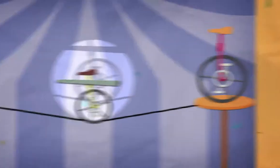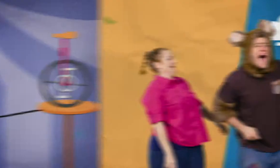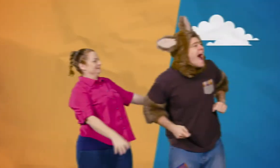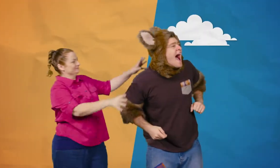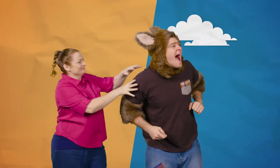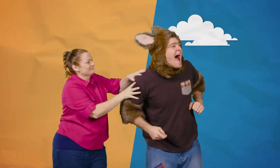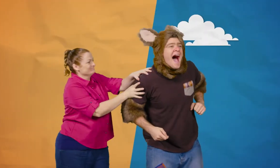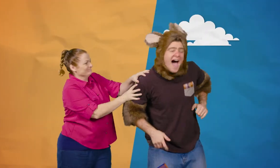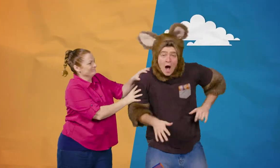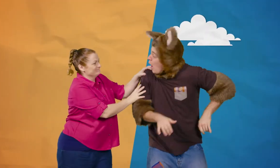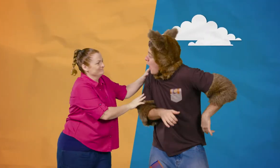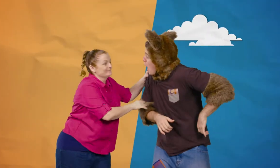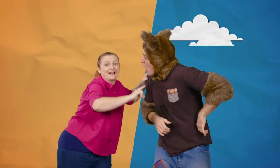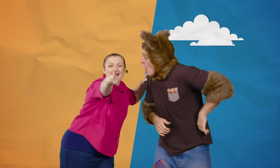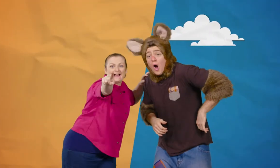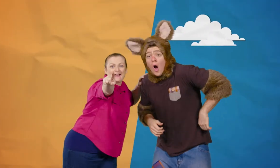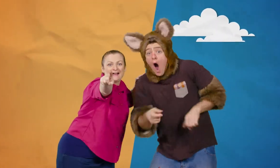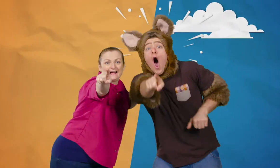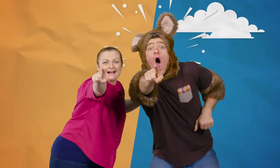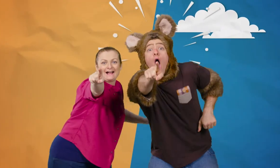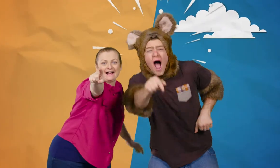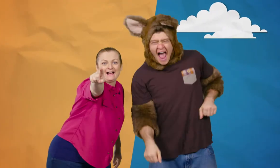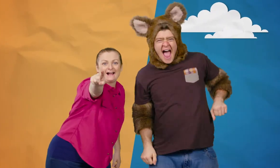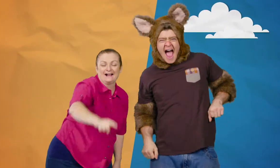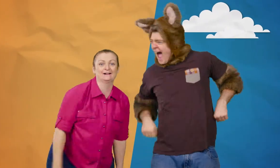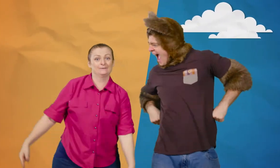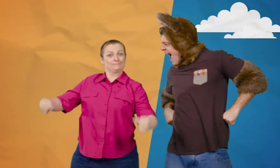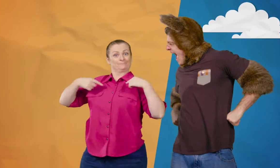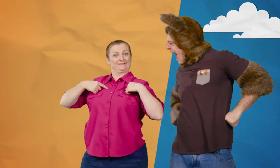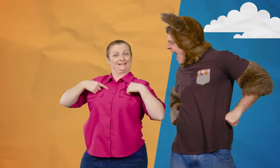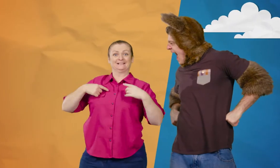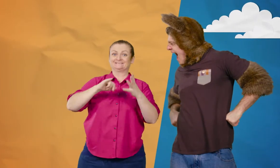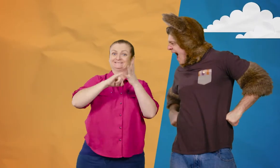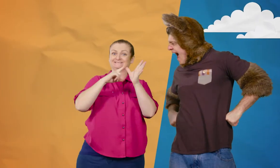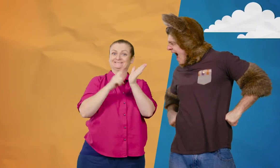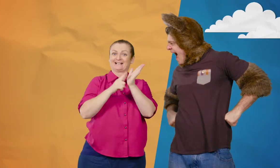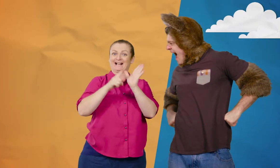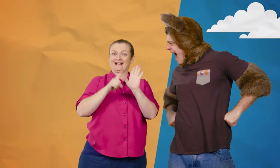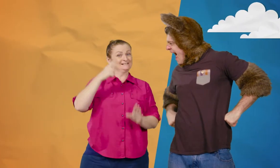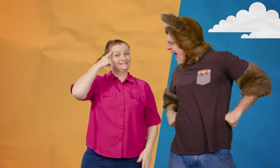Huh? Look! Ah! I'm Sally.